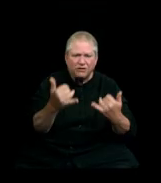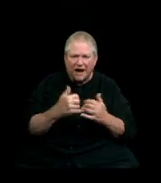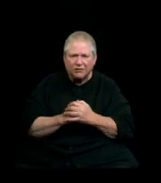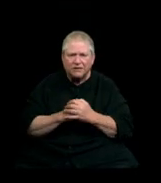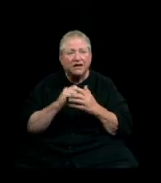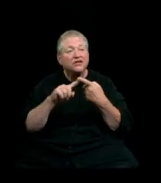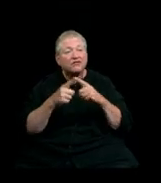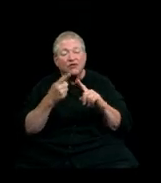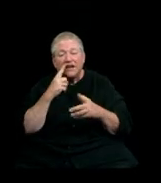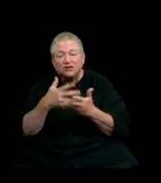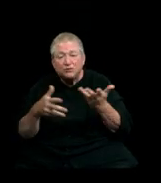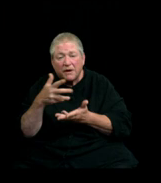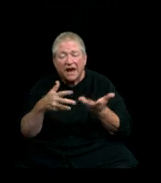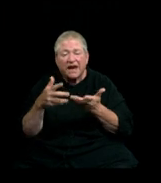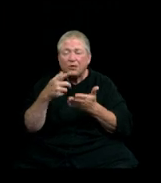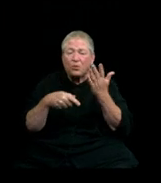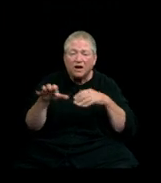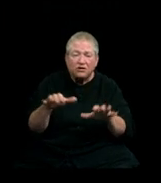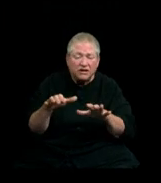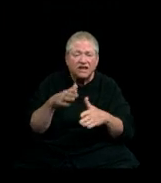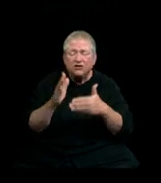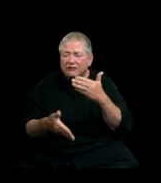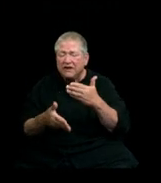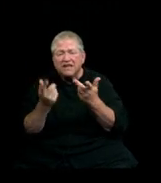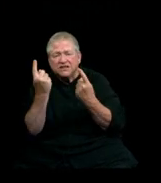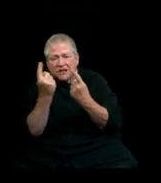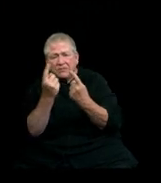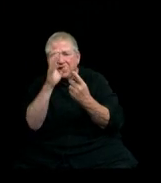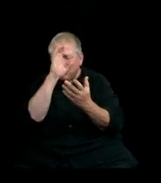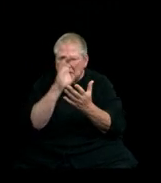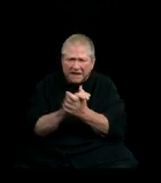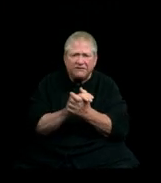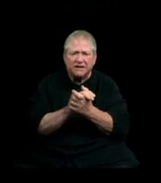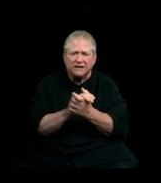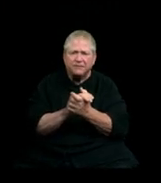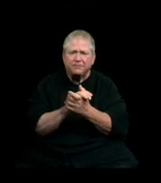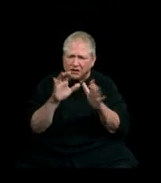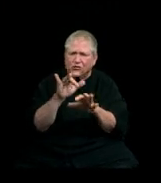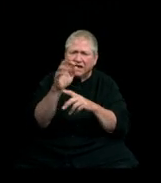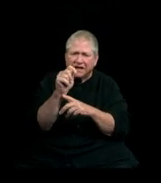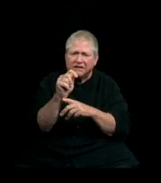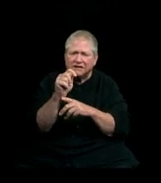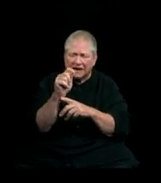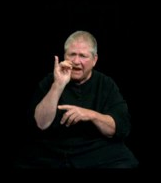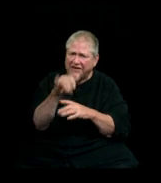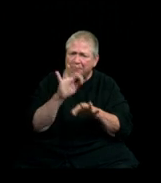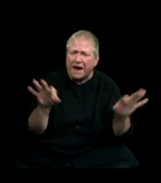what you did, you finished something you started that you really believe in. You did it! And that matters.